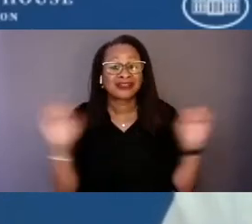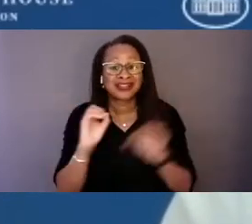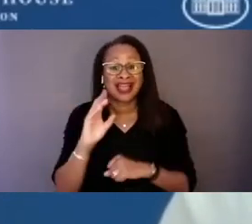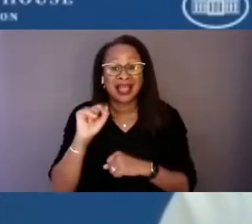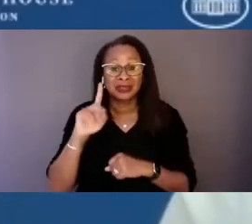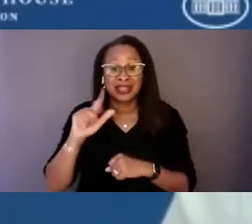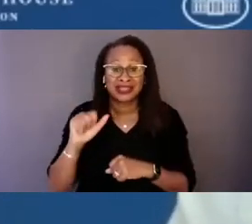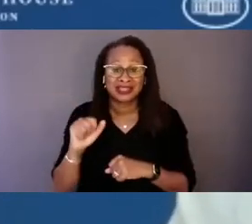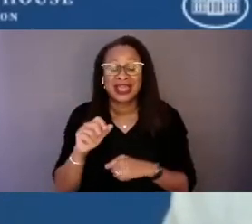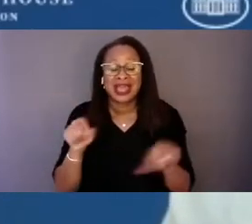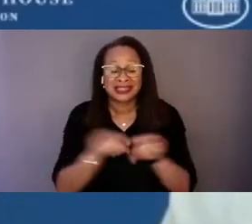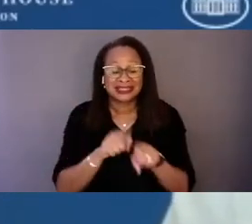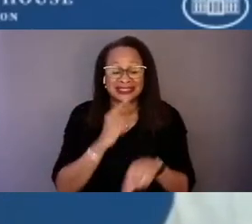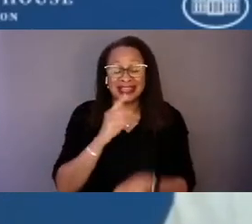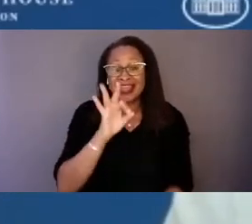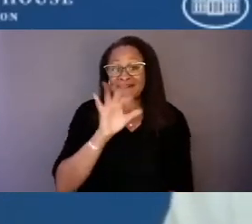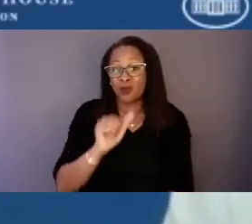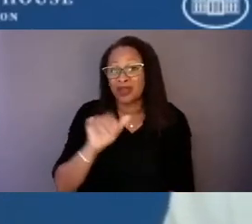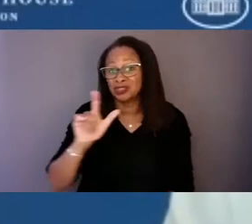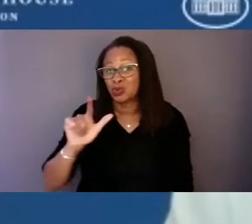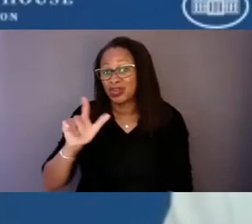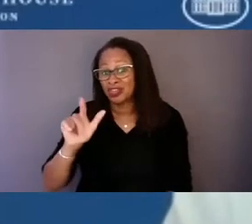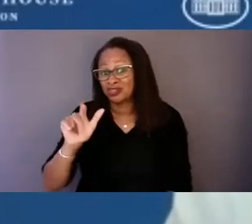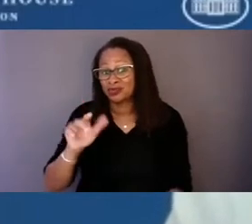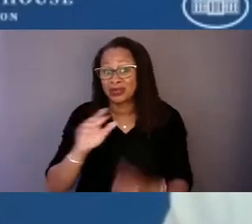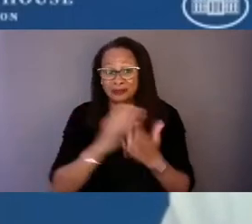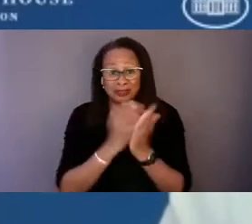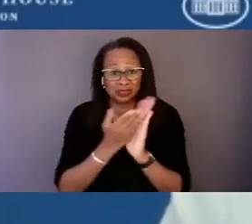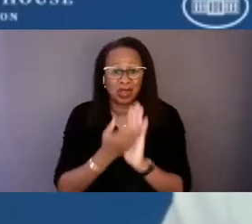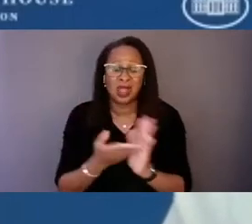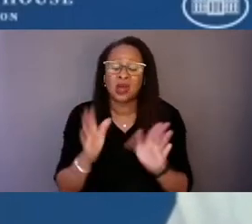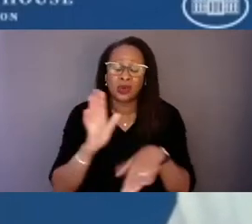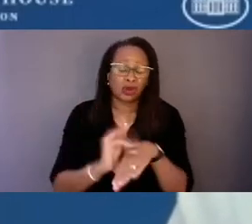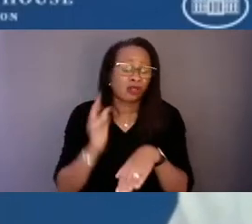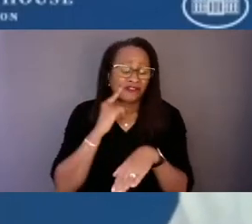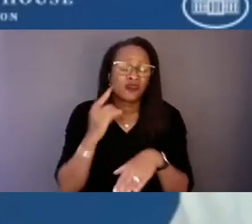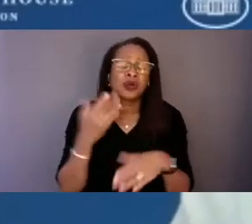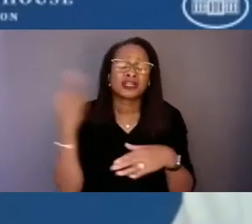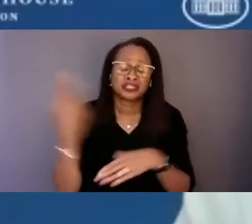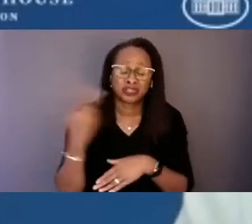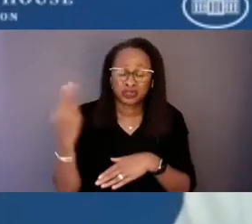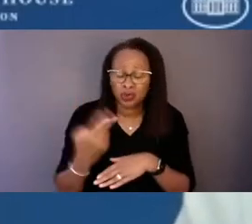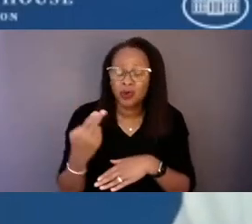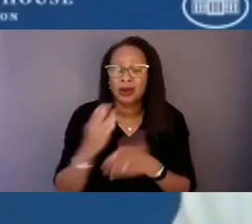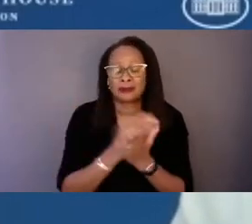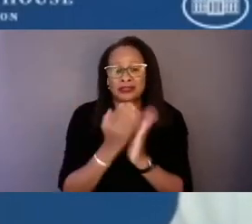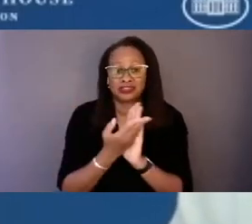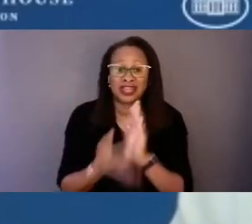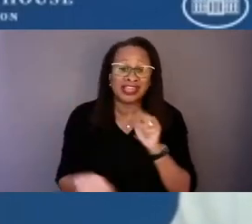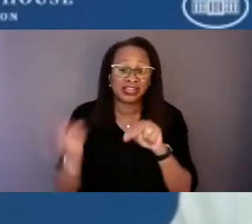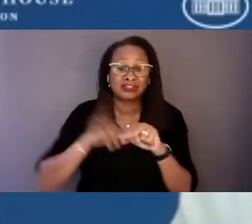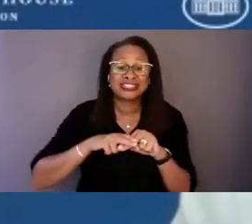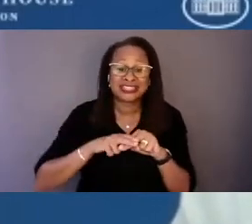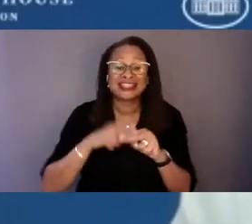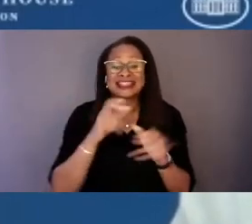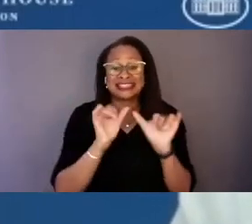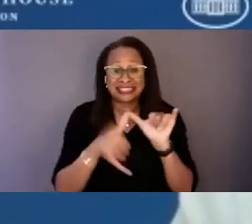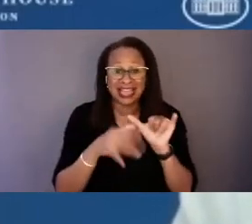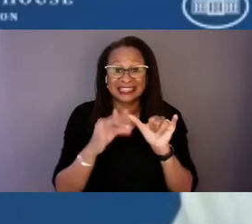we are calling for historic investments and increasing the size and the diversity of the mental health and substance use workforce,